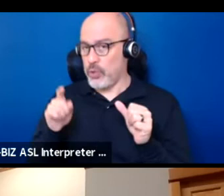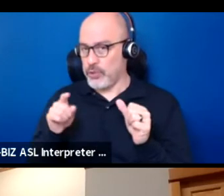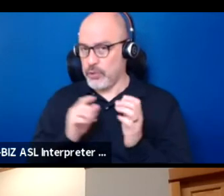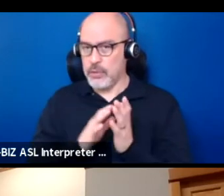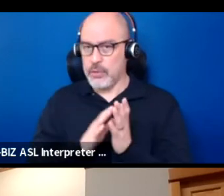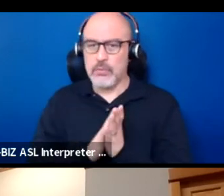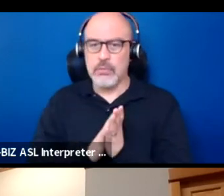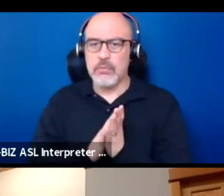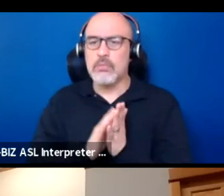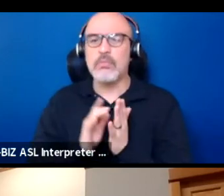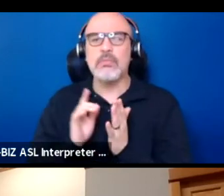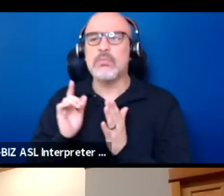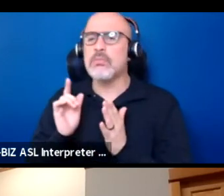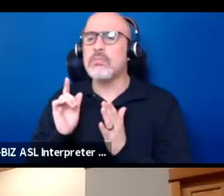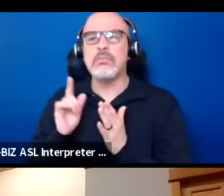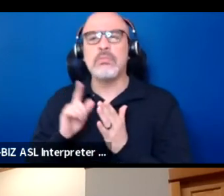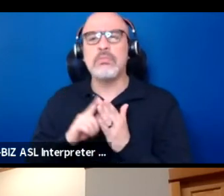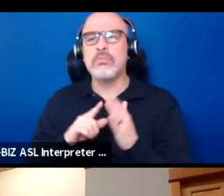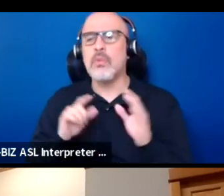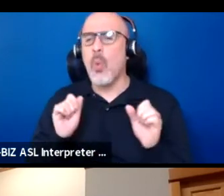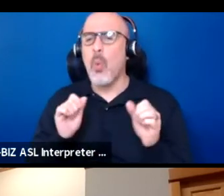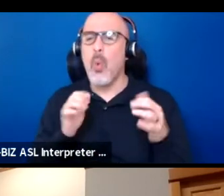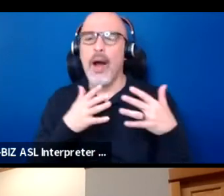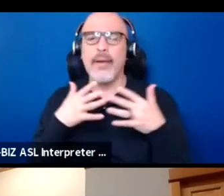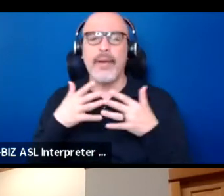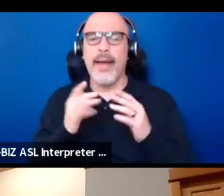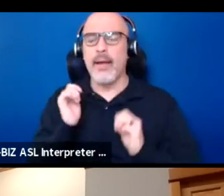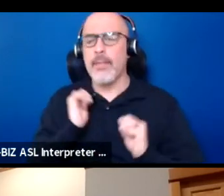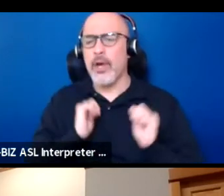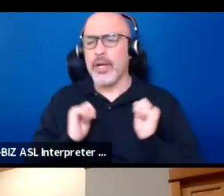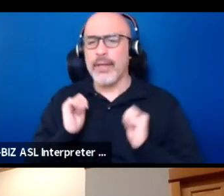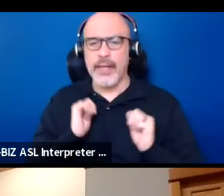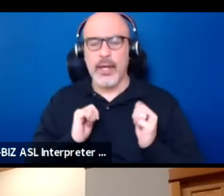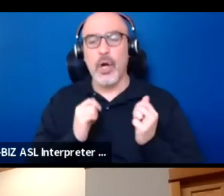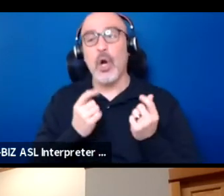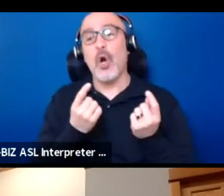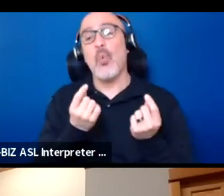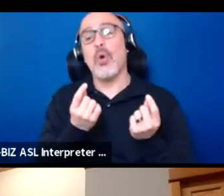what can American Theater do to support tribal sovereignty?